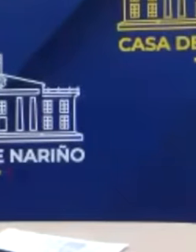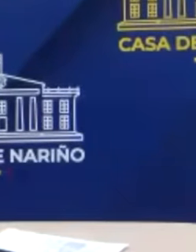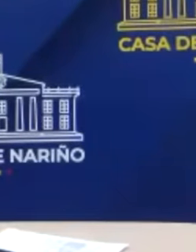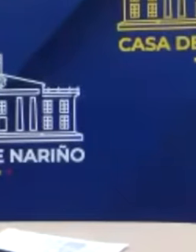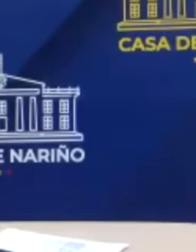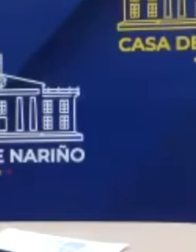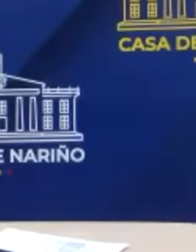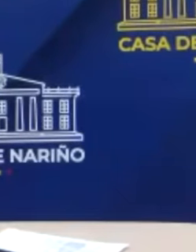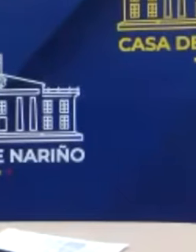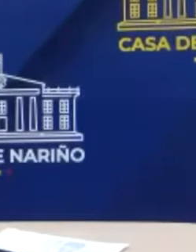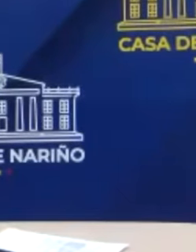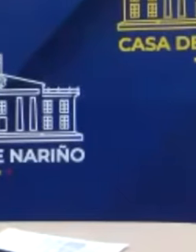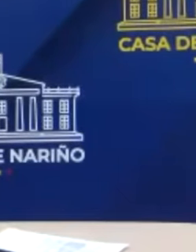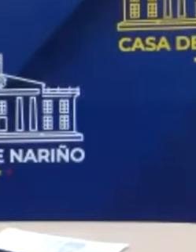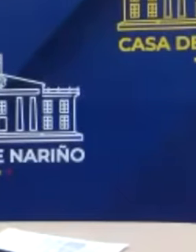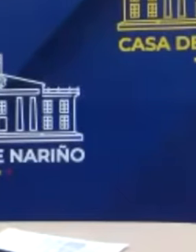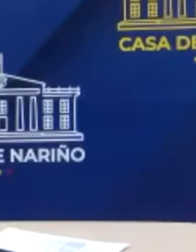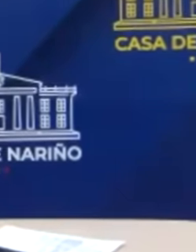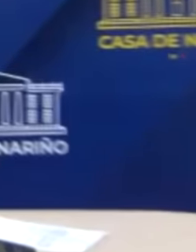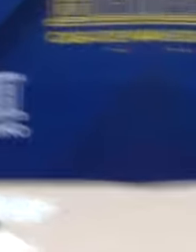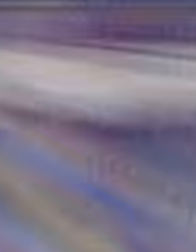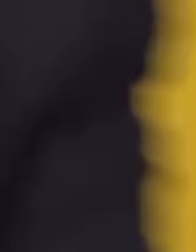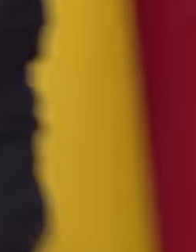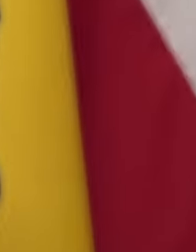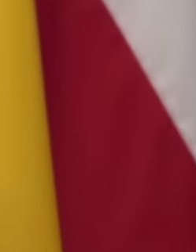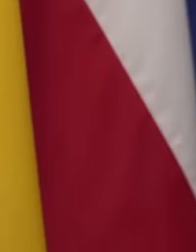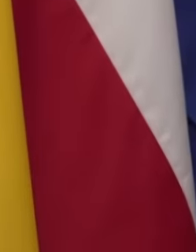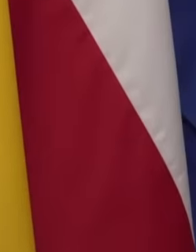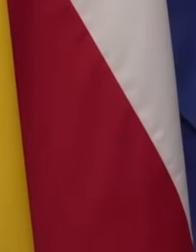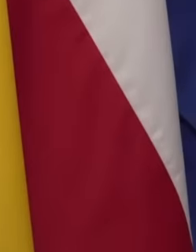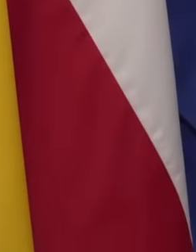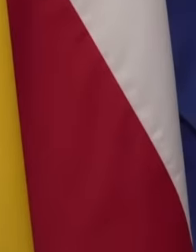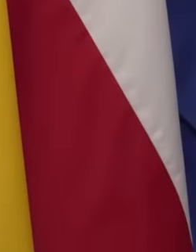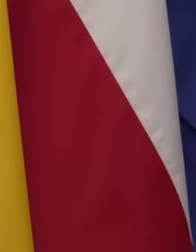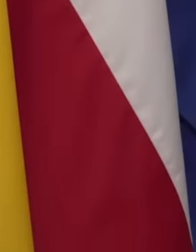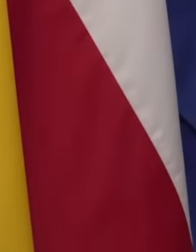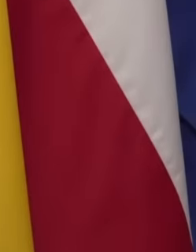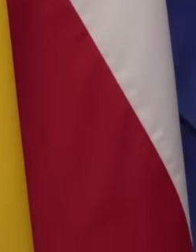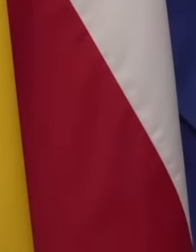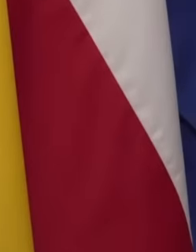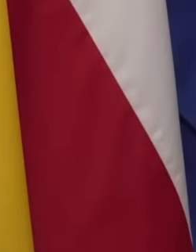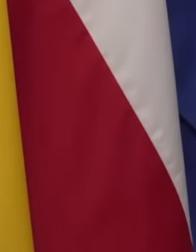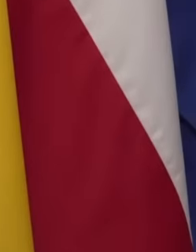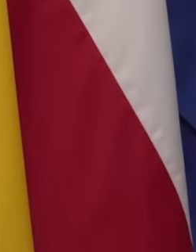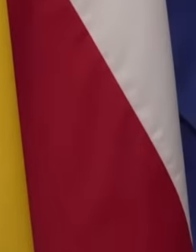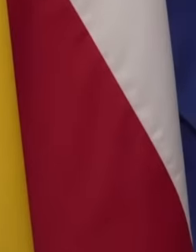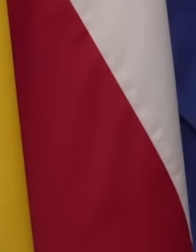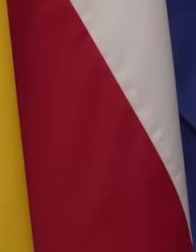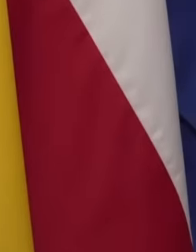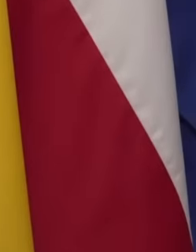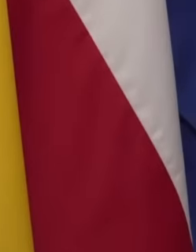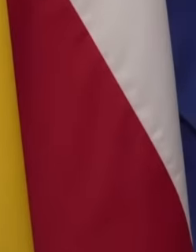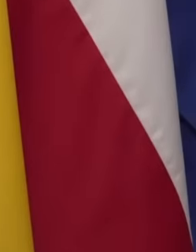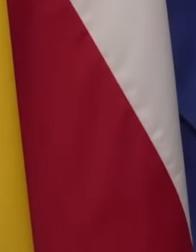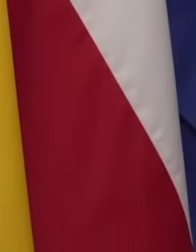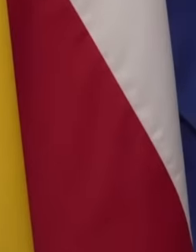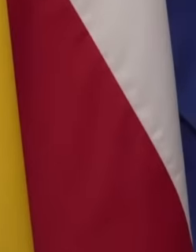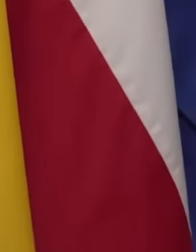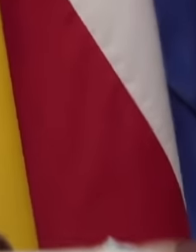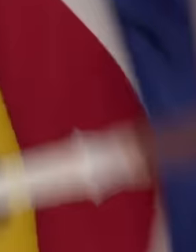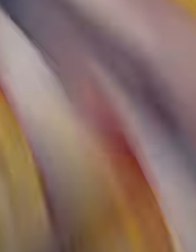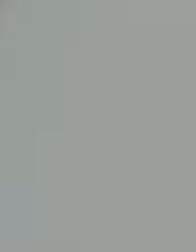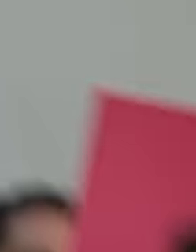took place. Latin Americans and Caribbeans that was made a few days ago